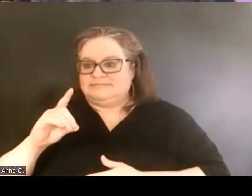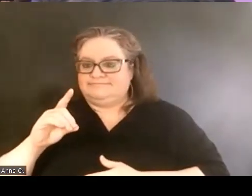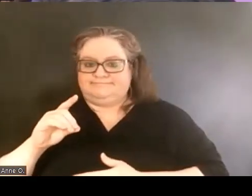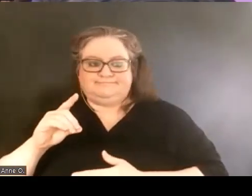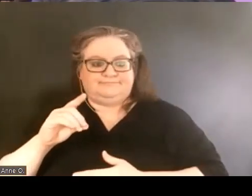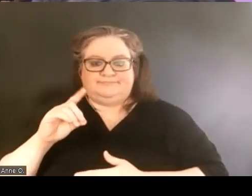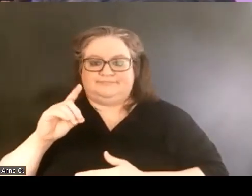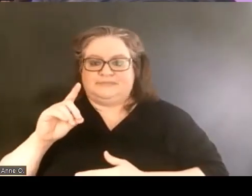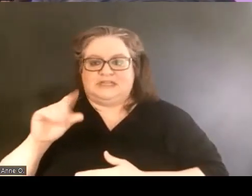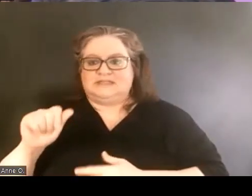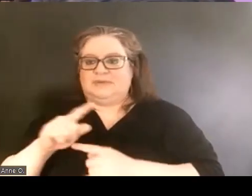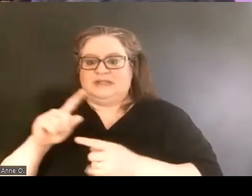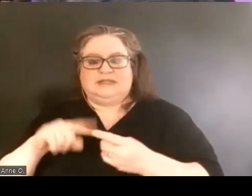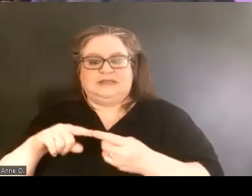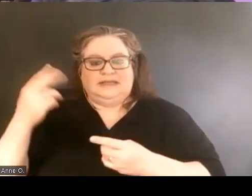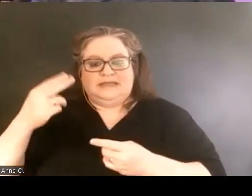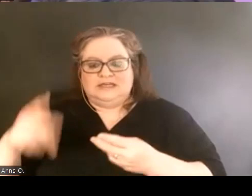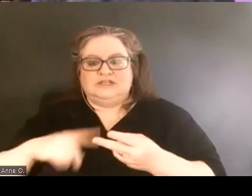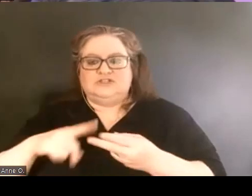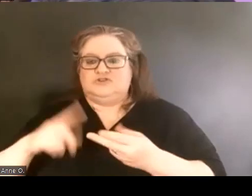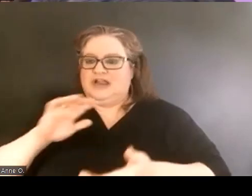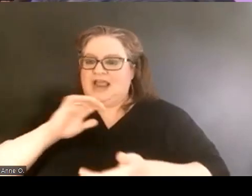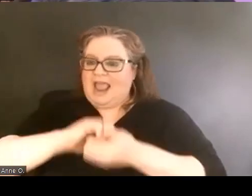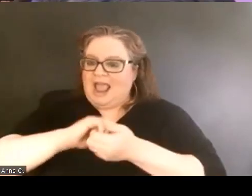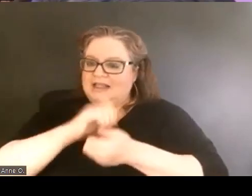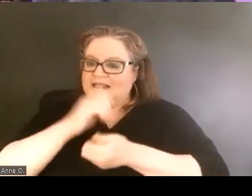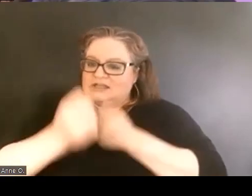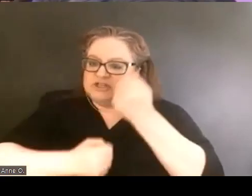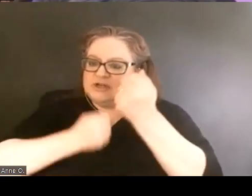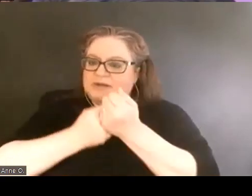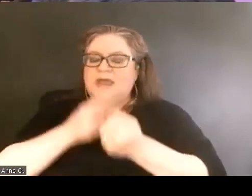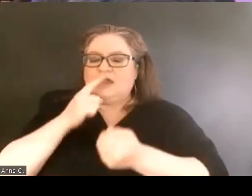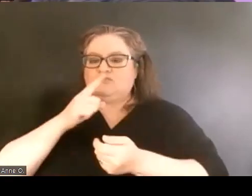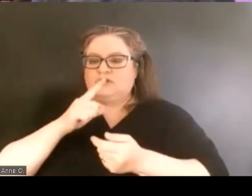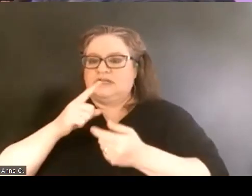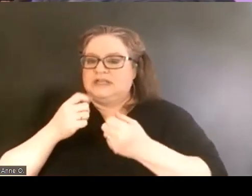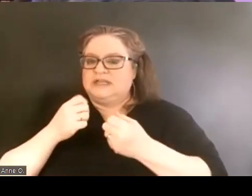to really start to experiment with what it actually means